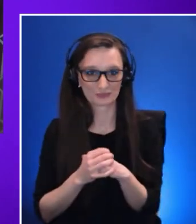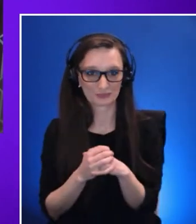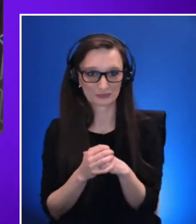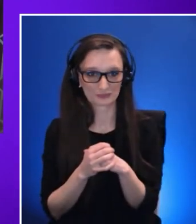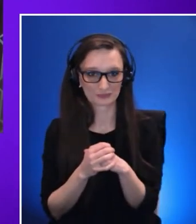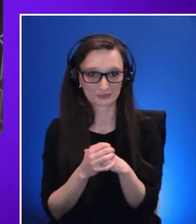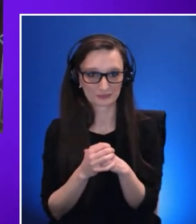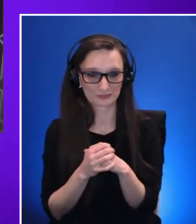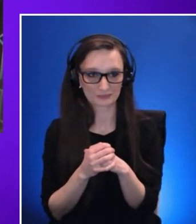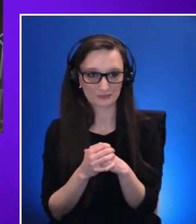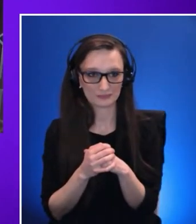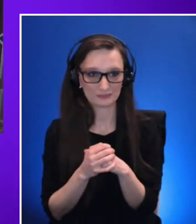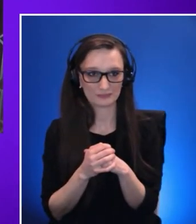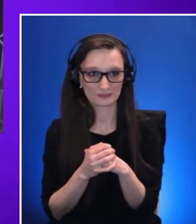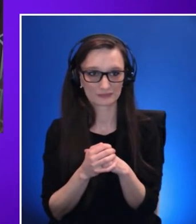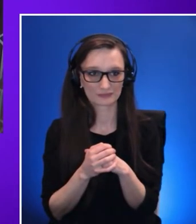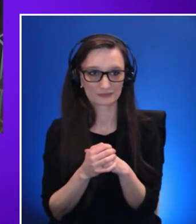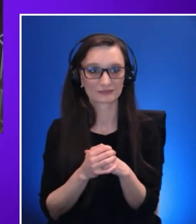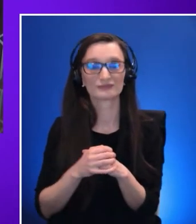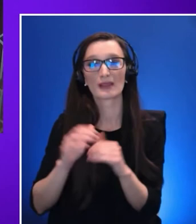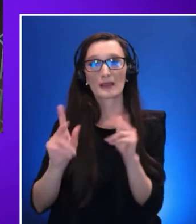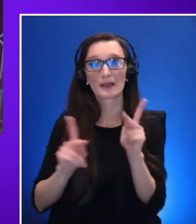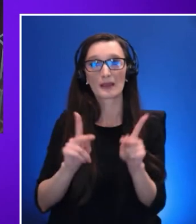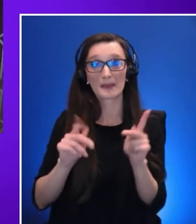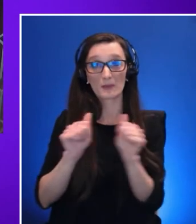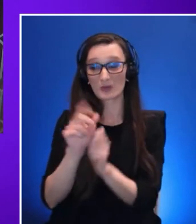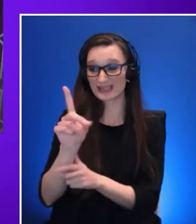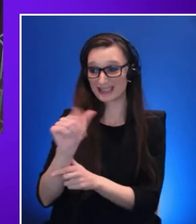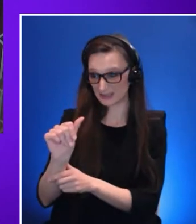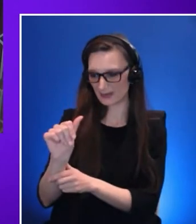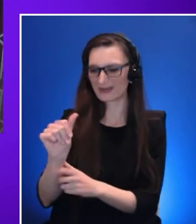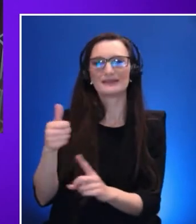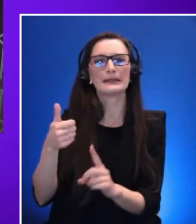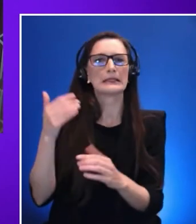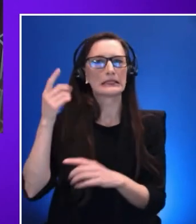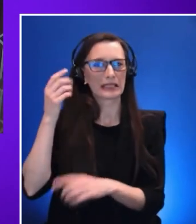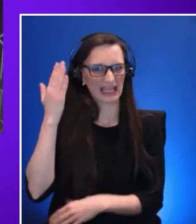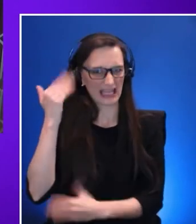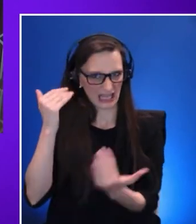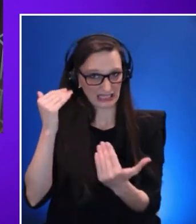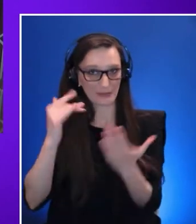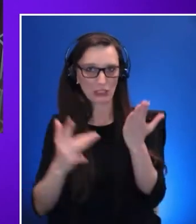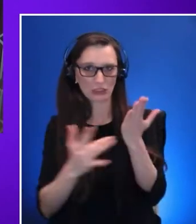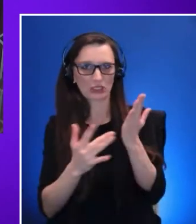play a more prominent role in their lives over the next three years. So what does that mean